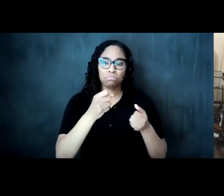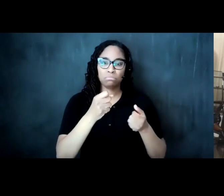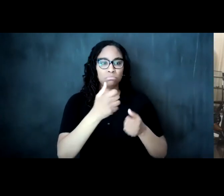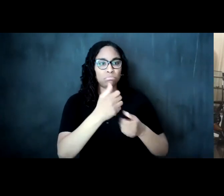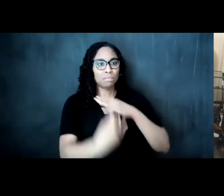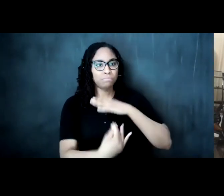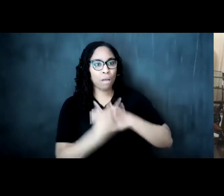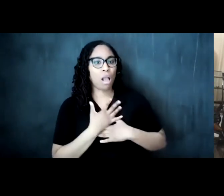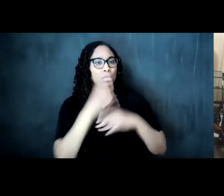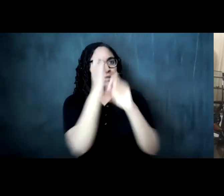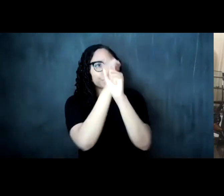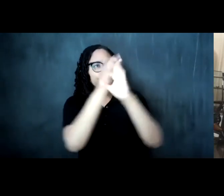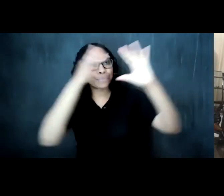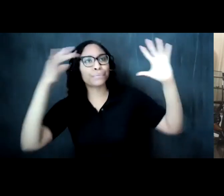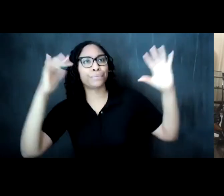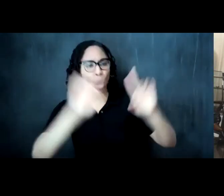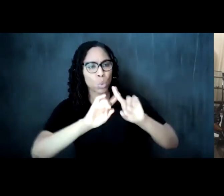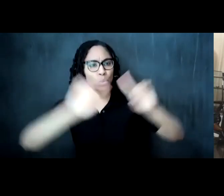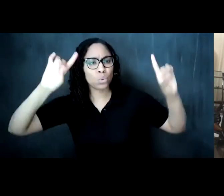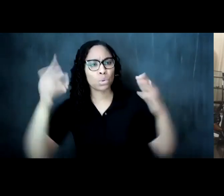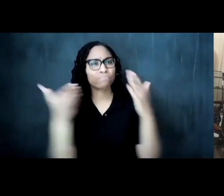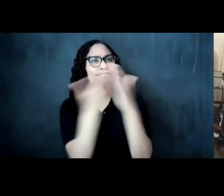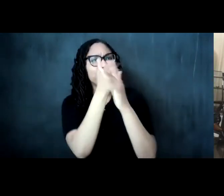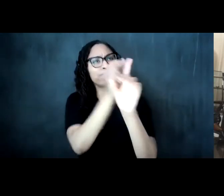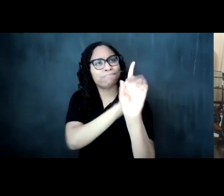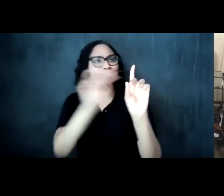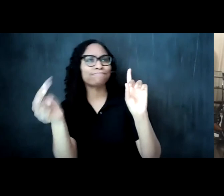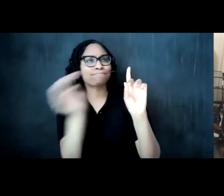the world in ways that we would not have been able to otherwise